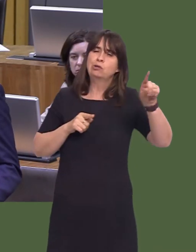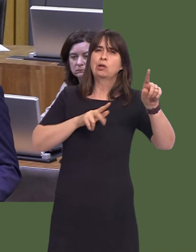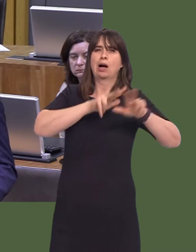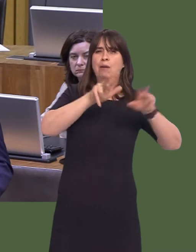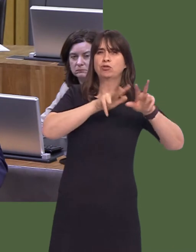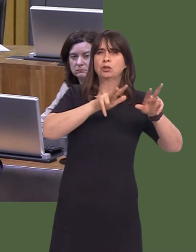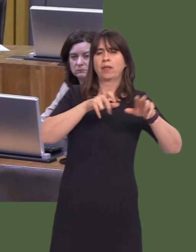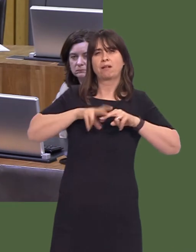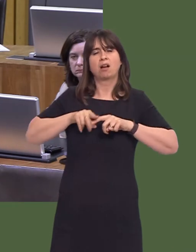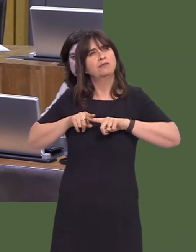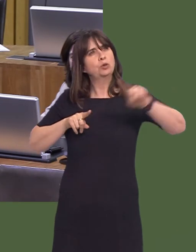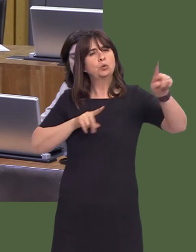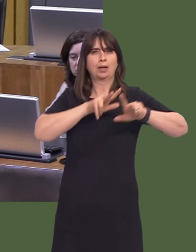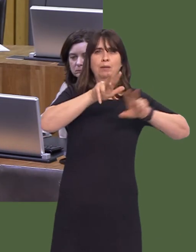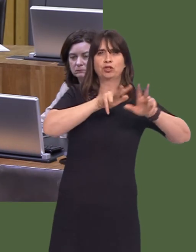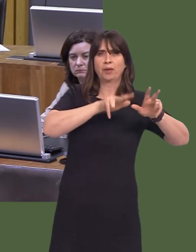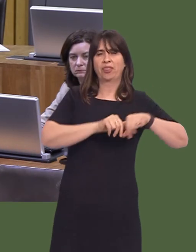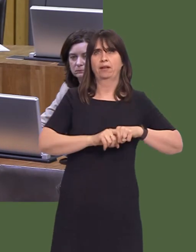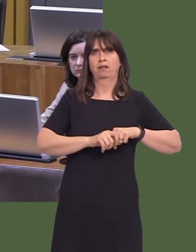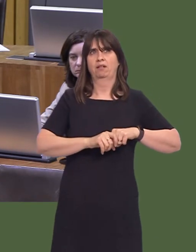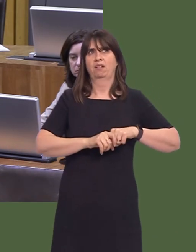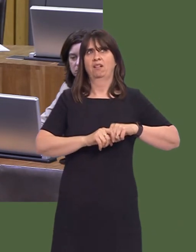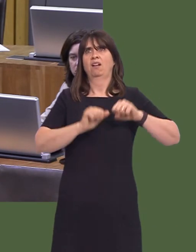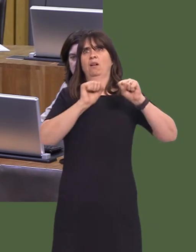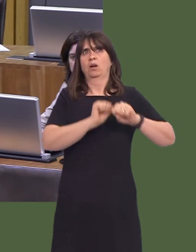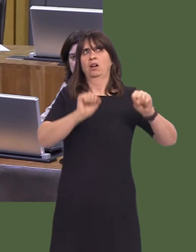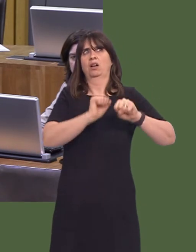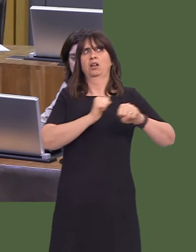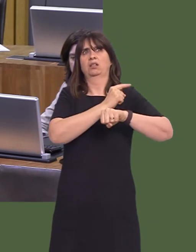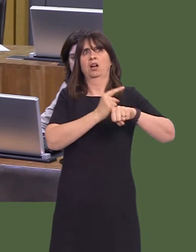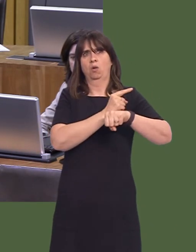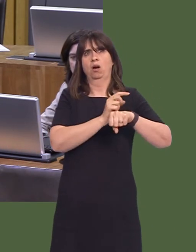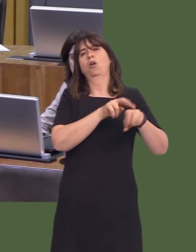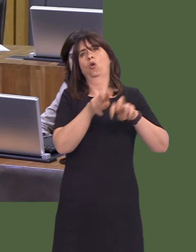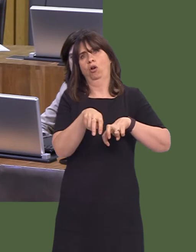on to Bangor, but everything else was pretty short-term and unsustainable. We intend to